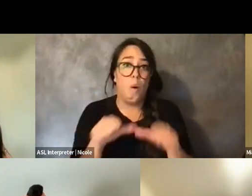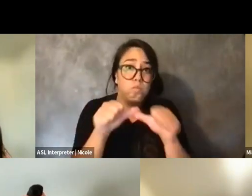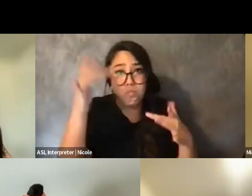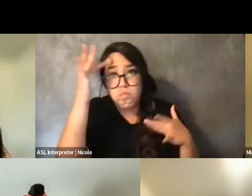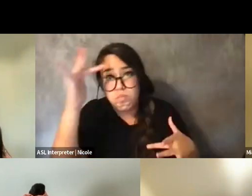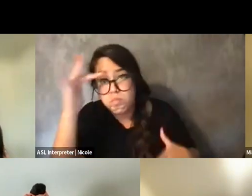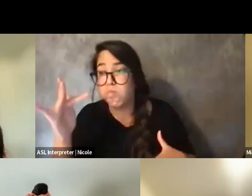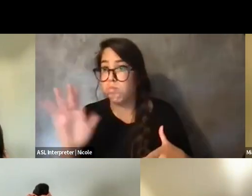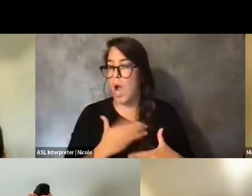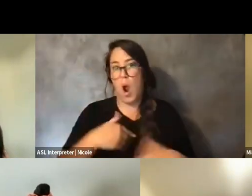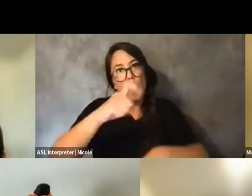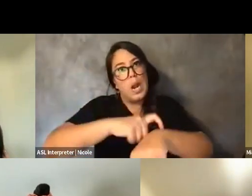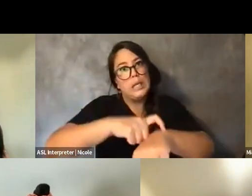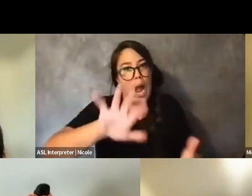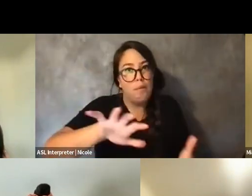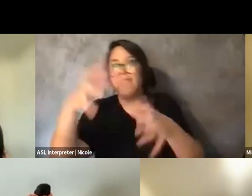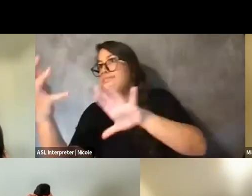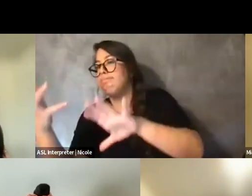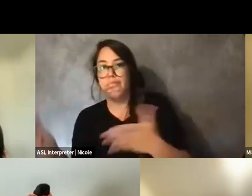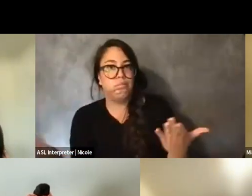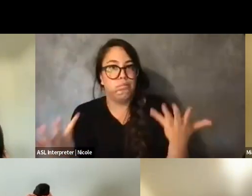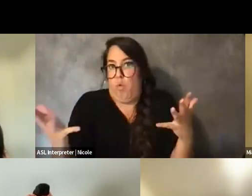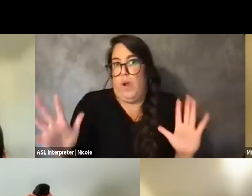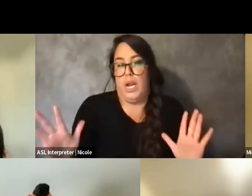And so, like, knowing that allows you to orient differently.